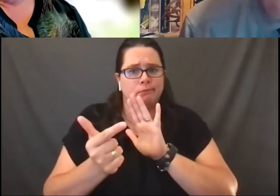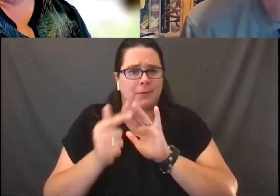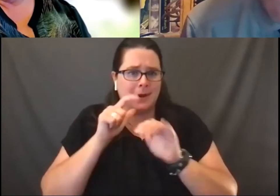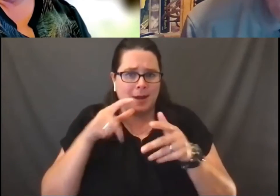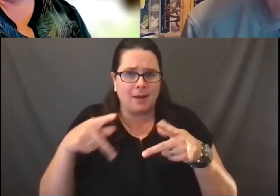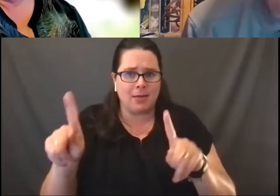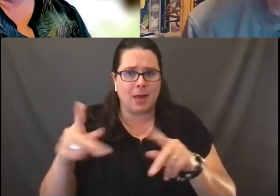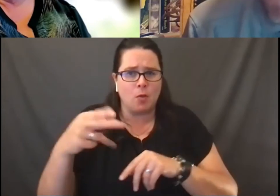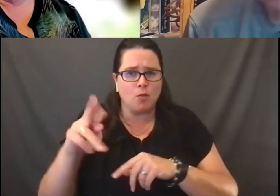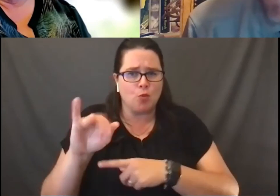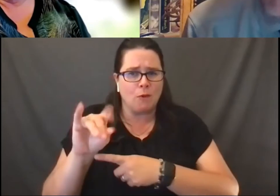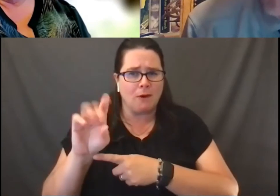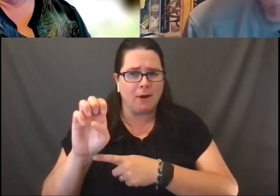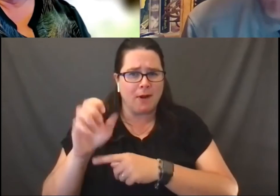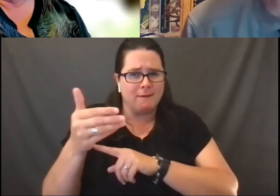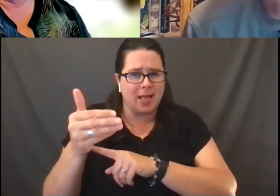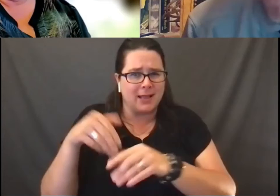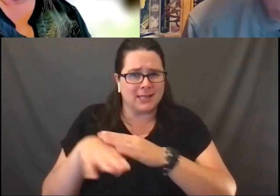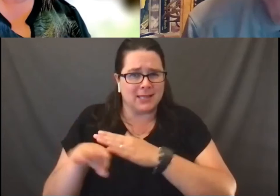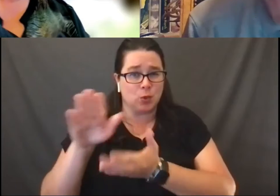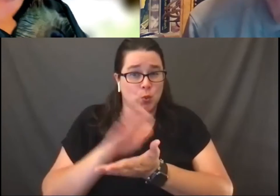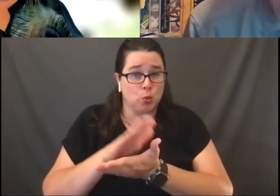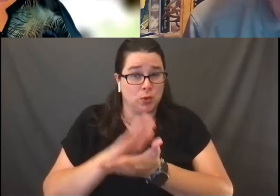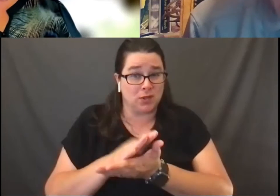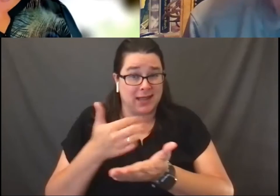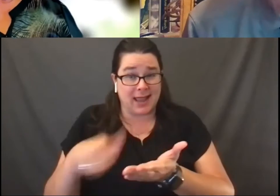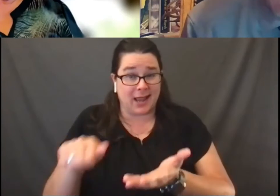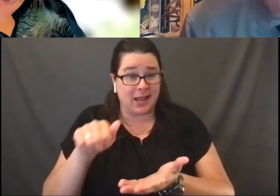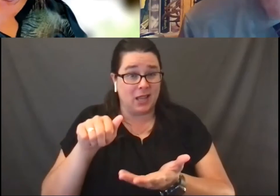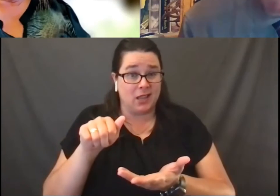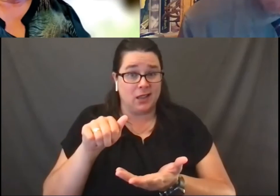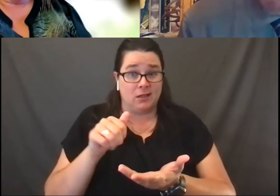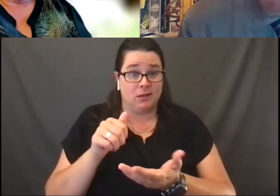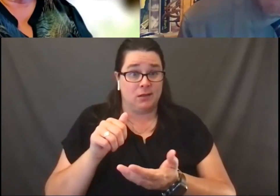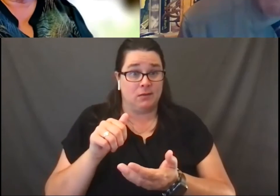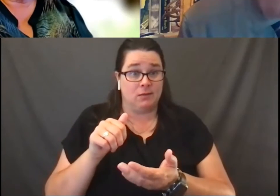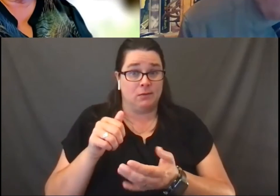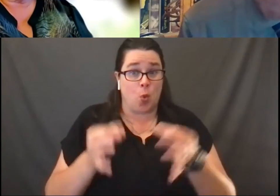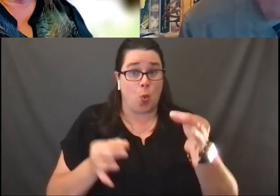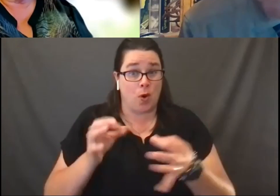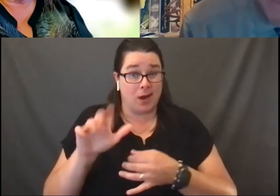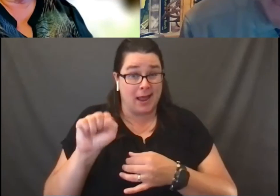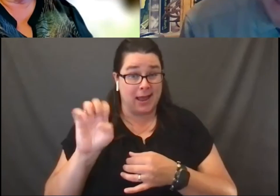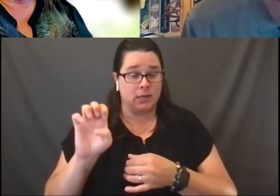Yes. Any cases regarding those? Yeah, absolutely. This is a First Amendment issue.